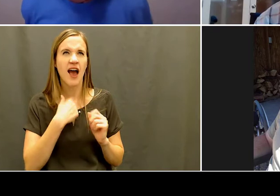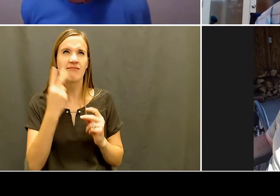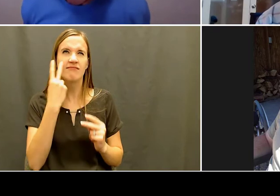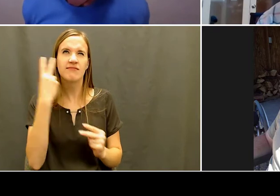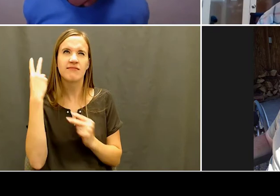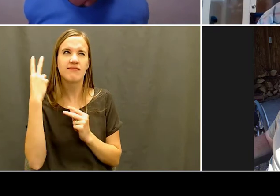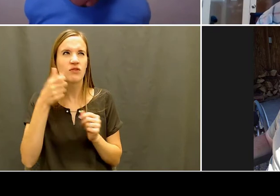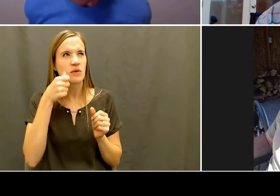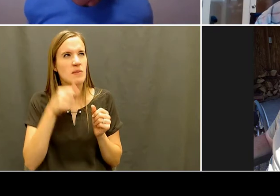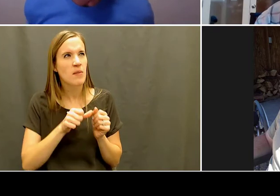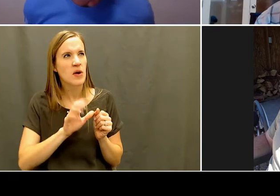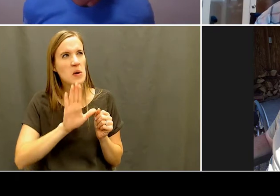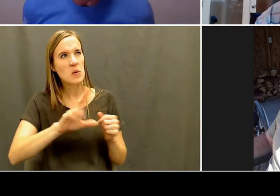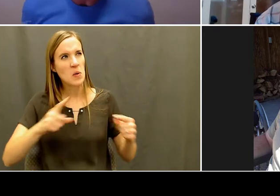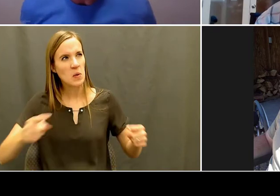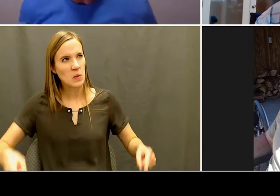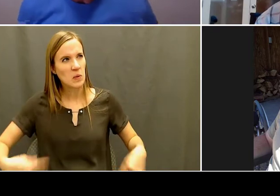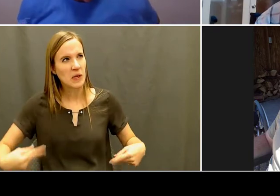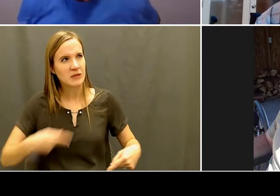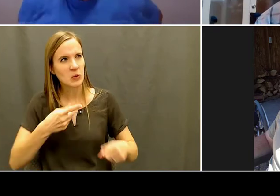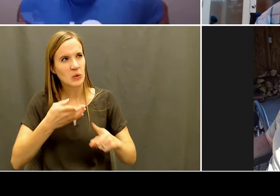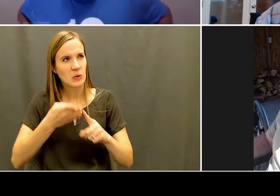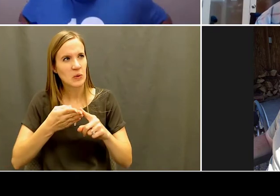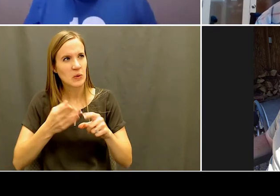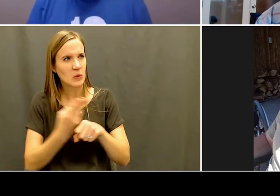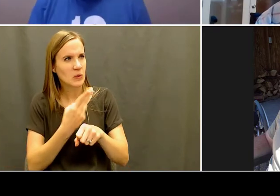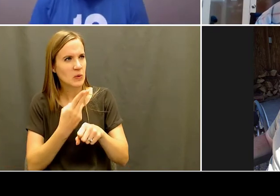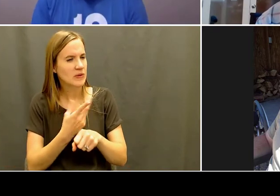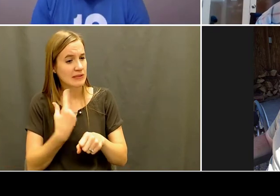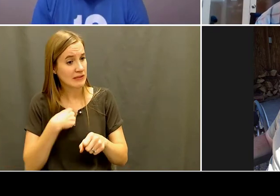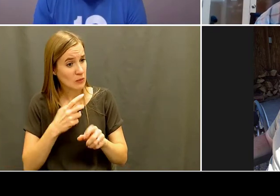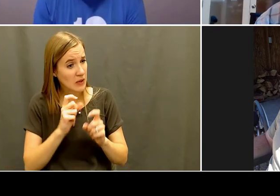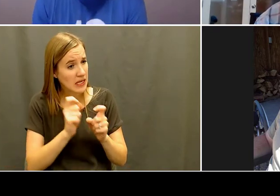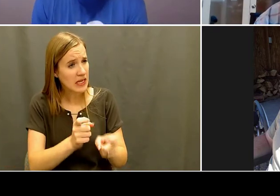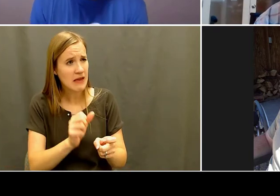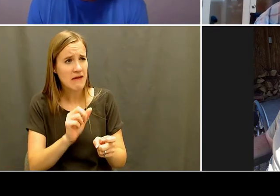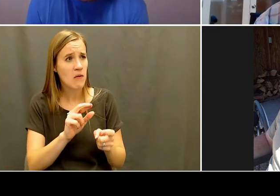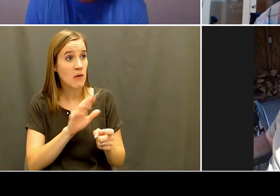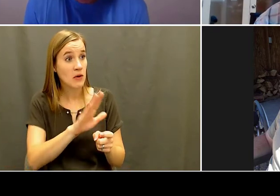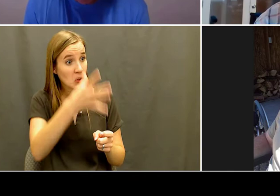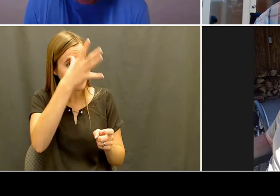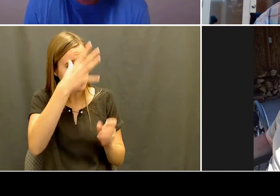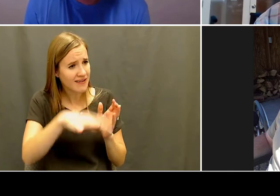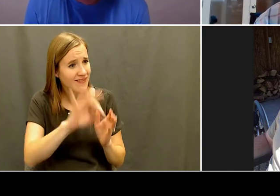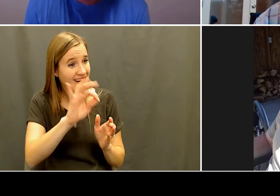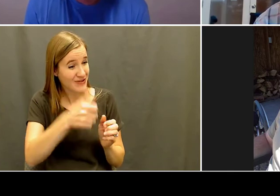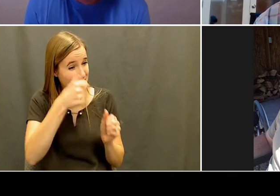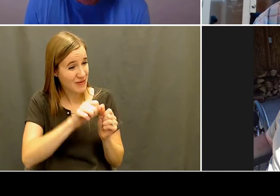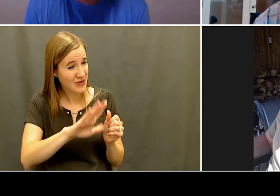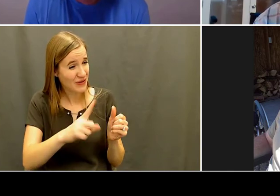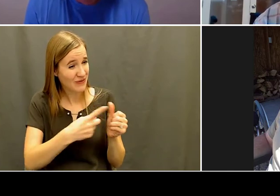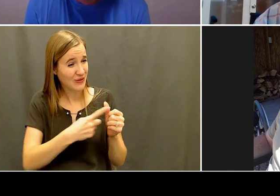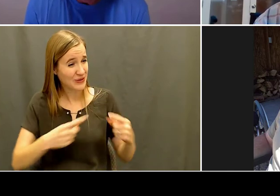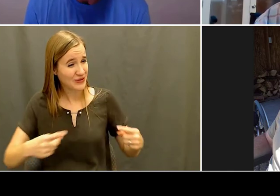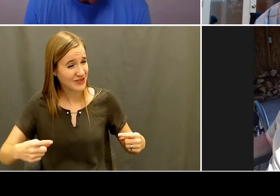Kelly: That green one. I remember the green. Jake: Yeah, yeah, I think I was actually the first person to ever have neon green chair.